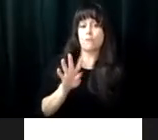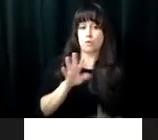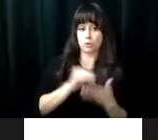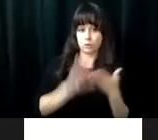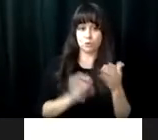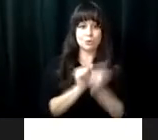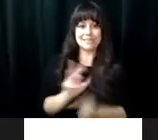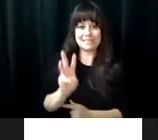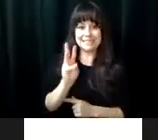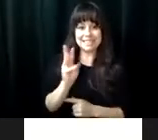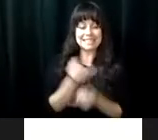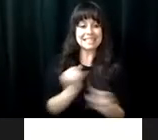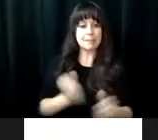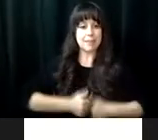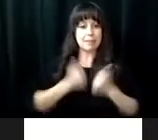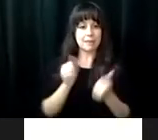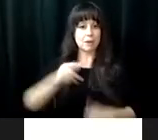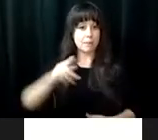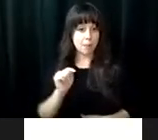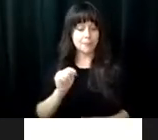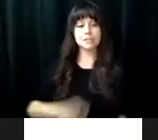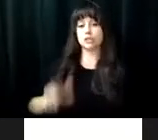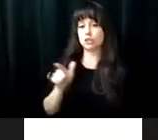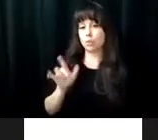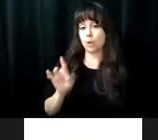for independence. The dormitory can now house up to 34 student